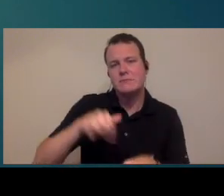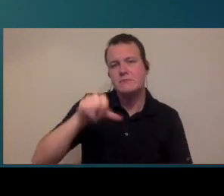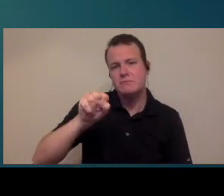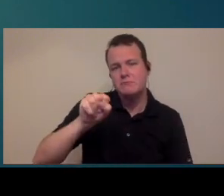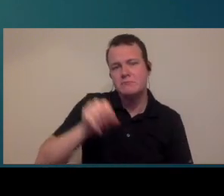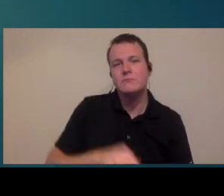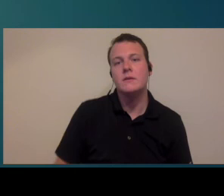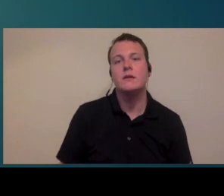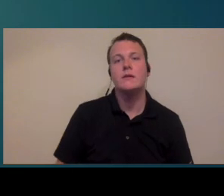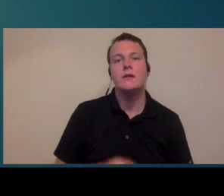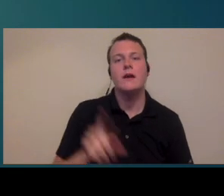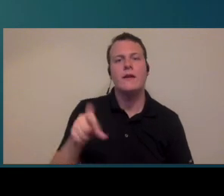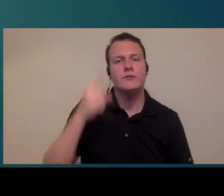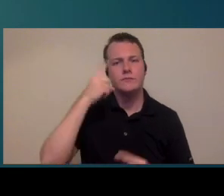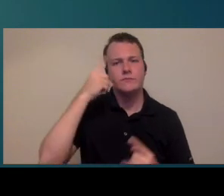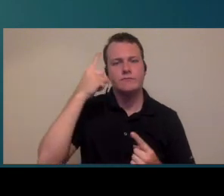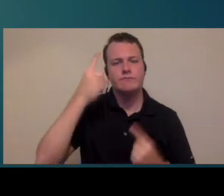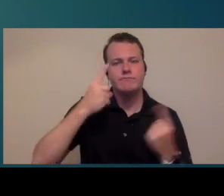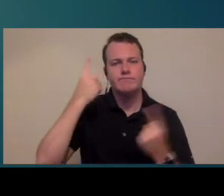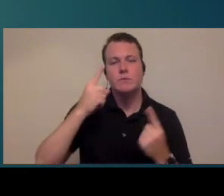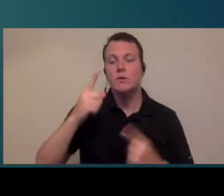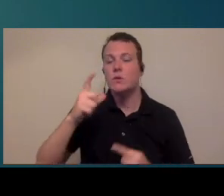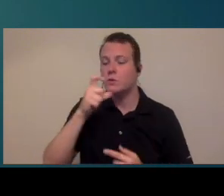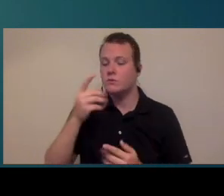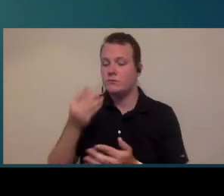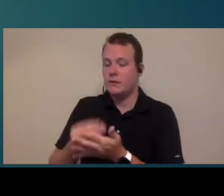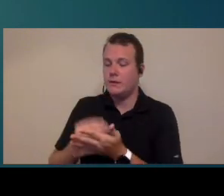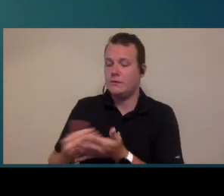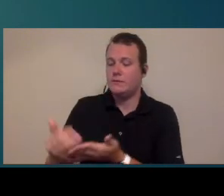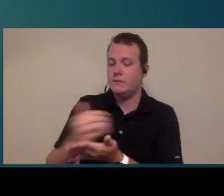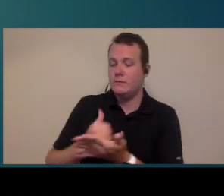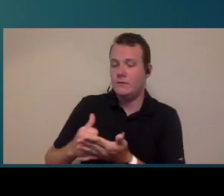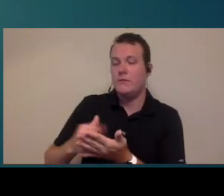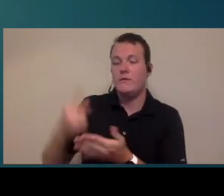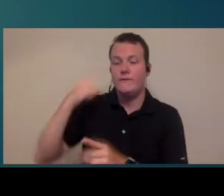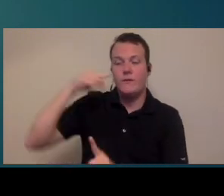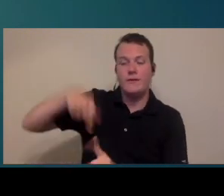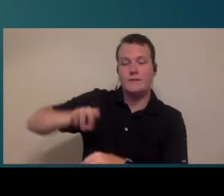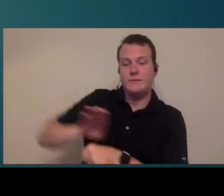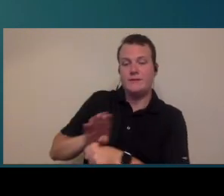to consider who is kind of generating the revenue for the practice and so if